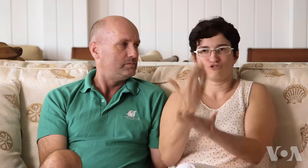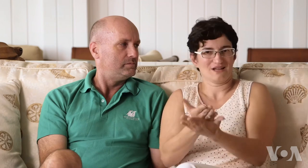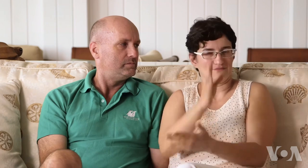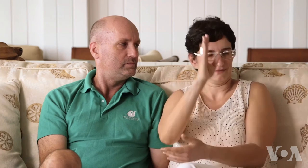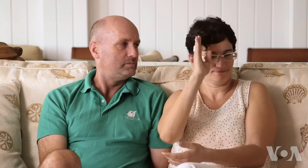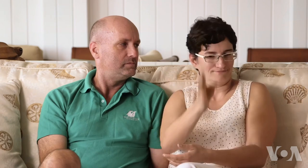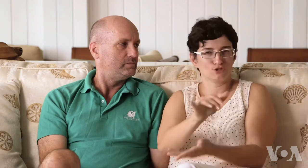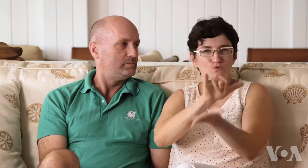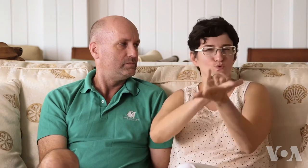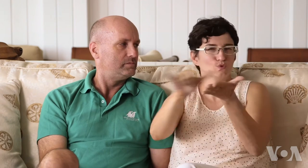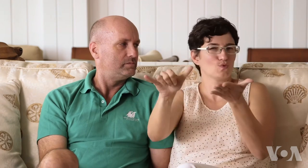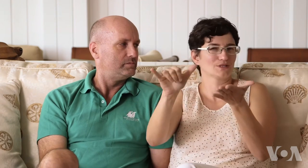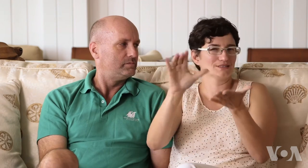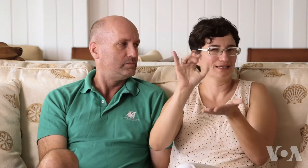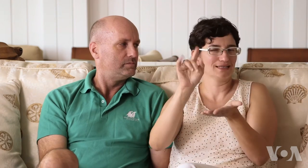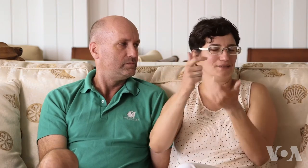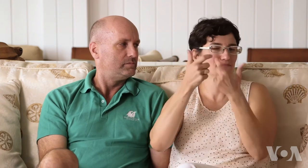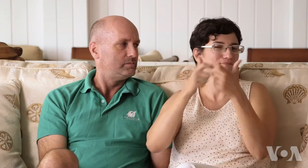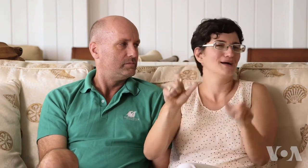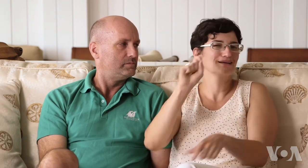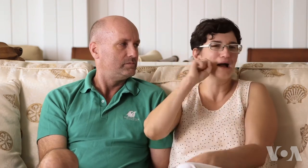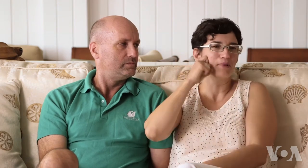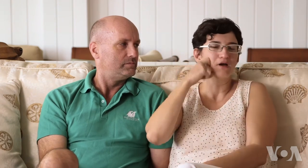I arrived in New York City. Oh, the Big Apple!